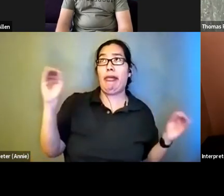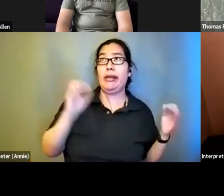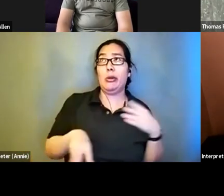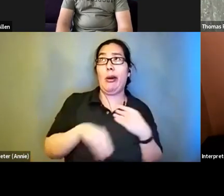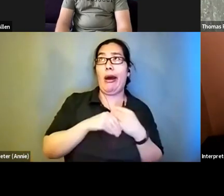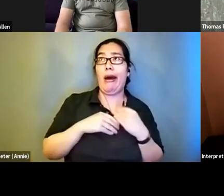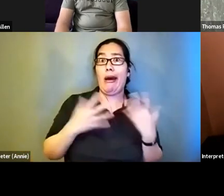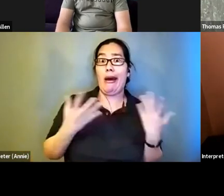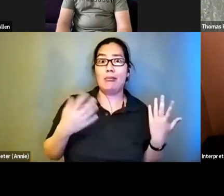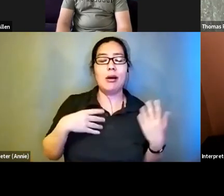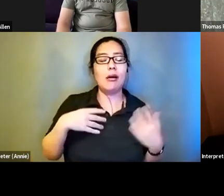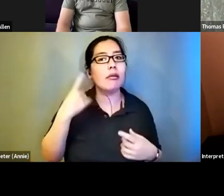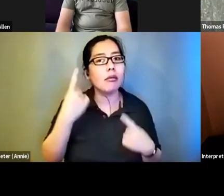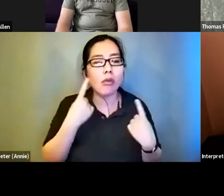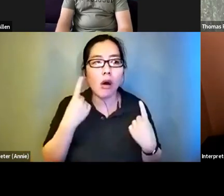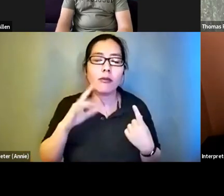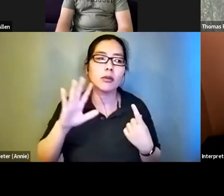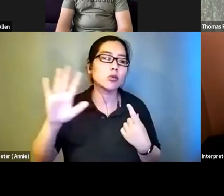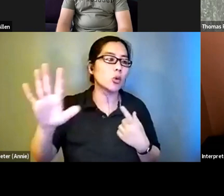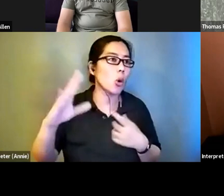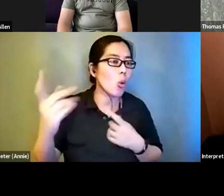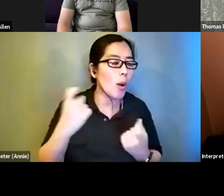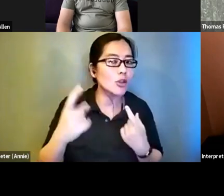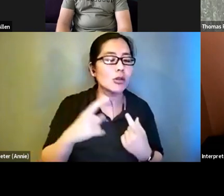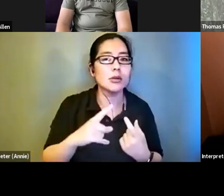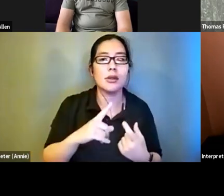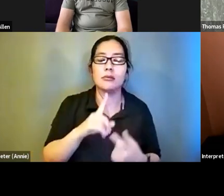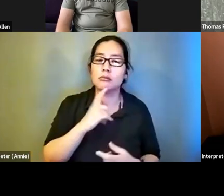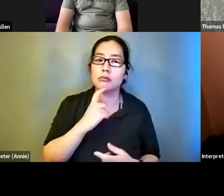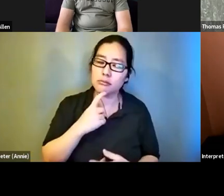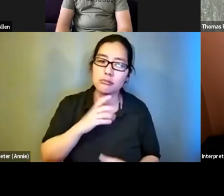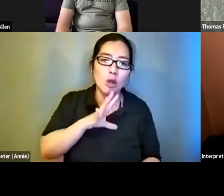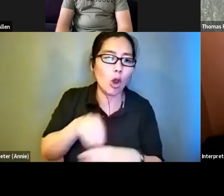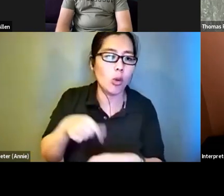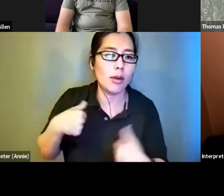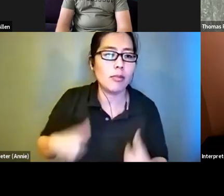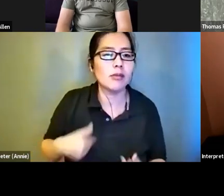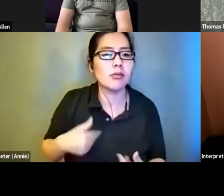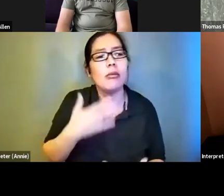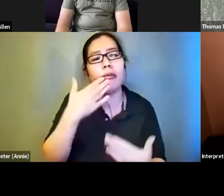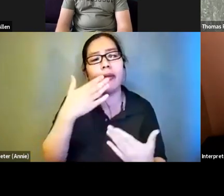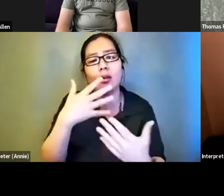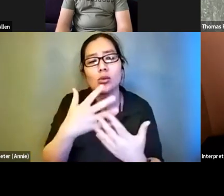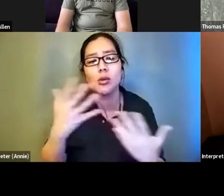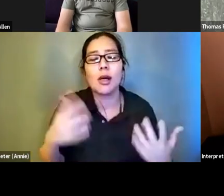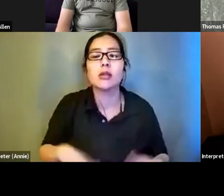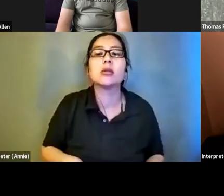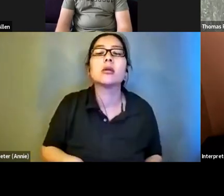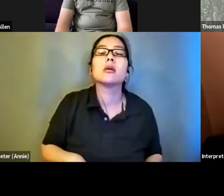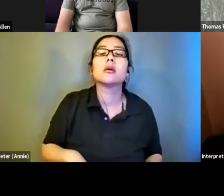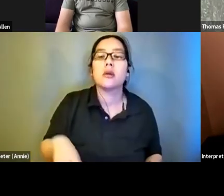thoughtfulness of your question and really including me. Thank you so much. You can find you describe at